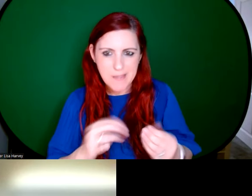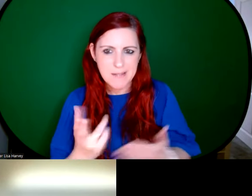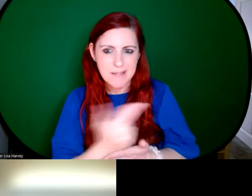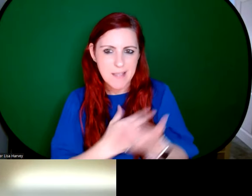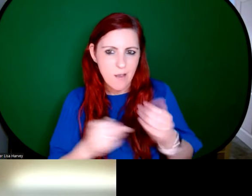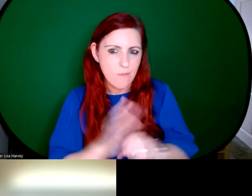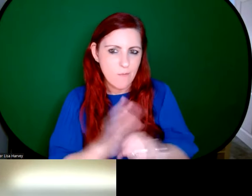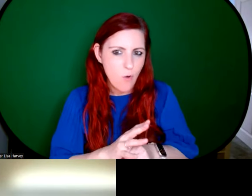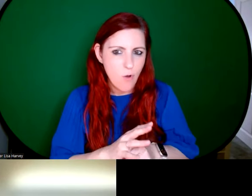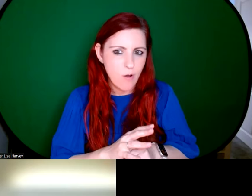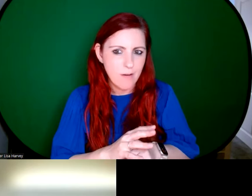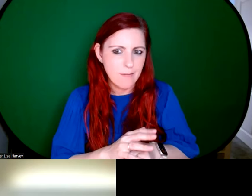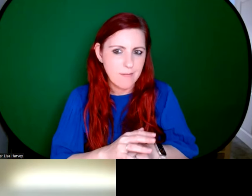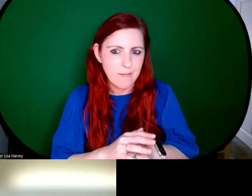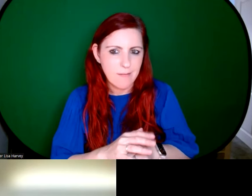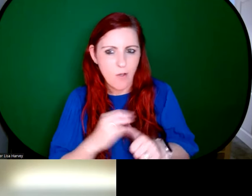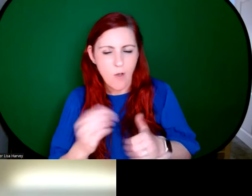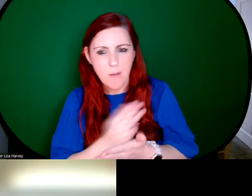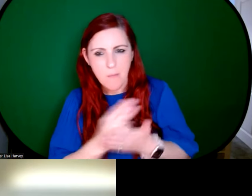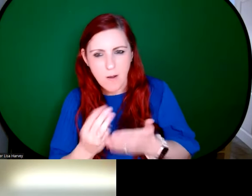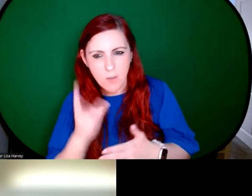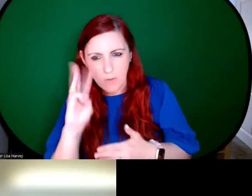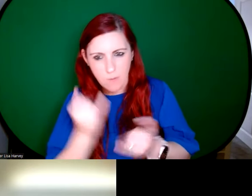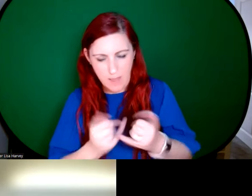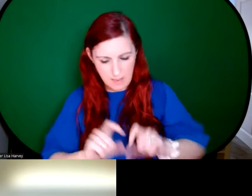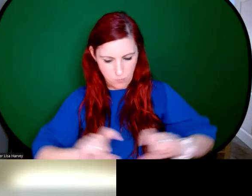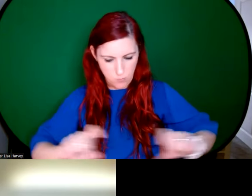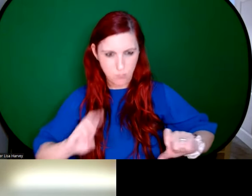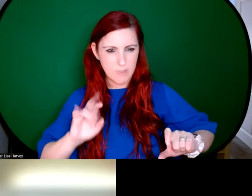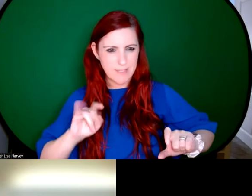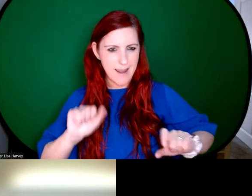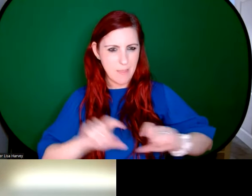of a window, kind of the narratives of the bottom of the composition. Or they